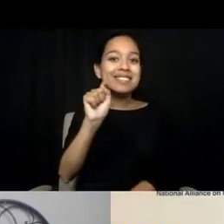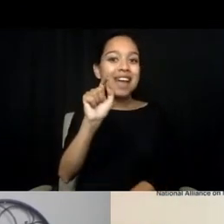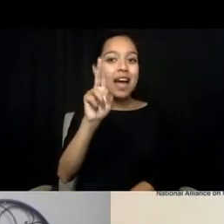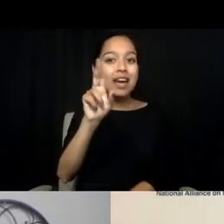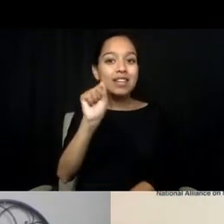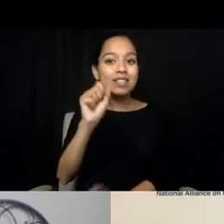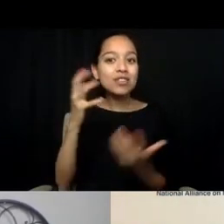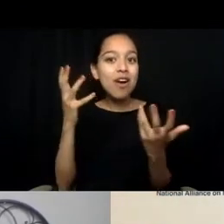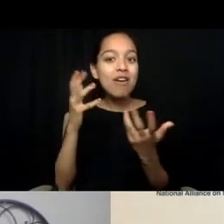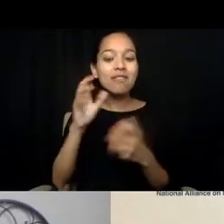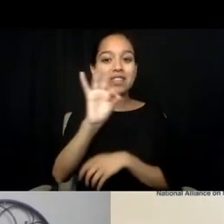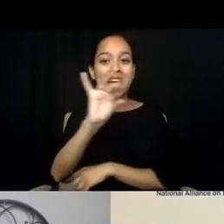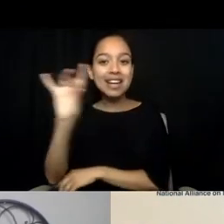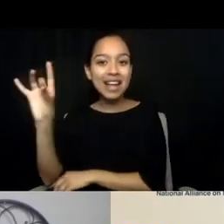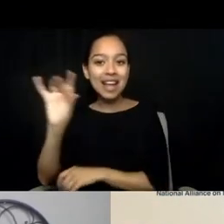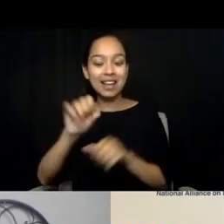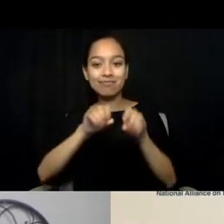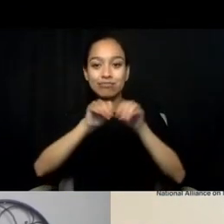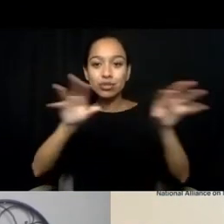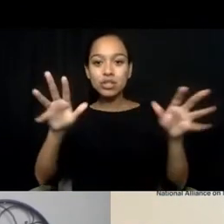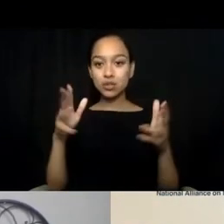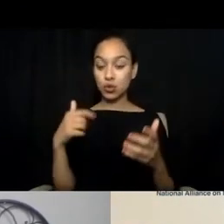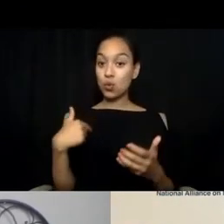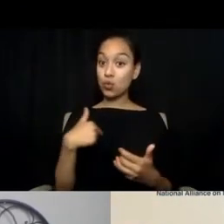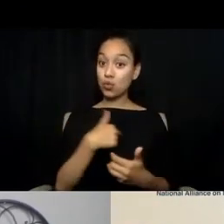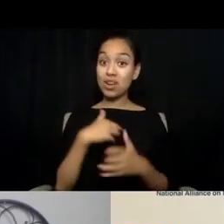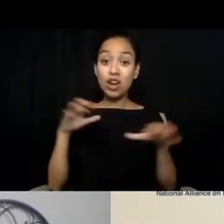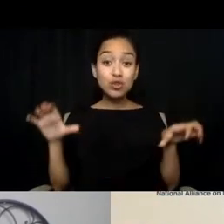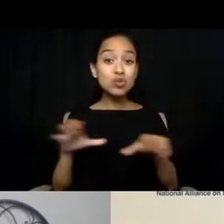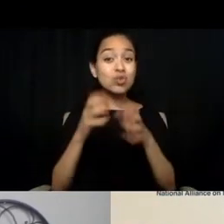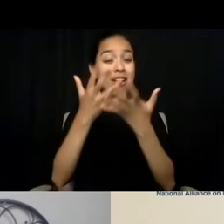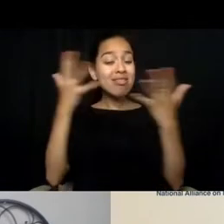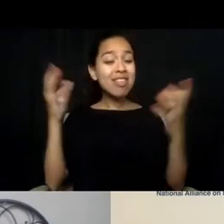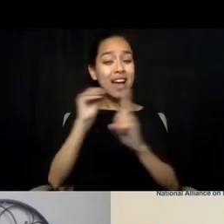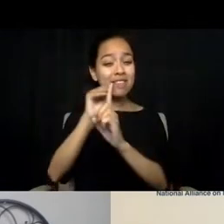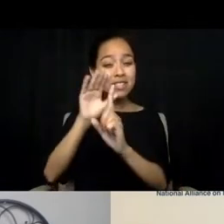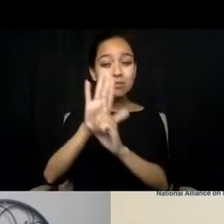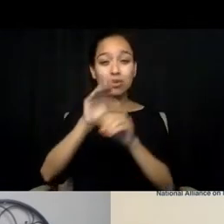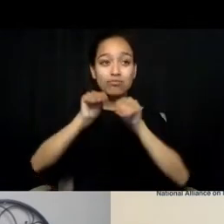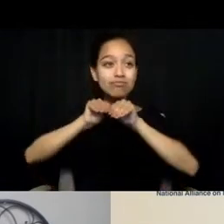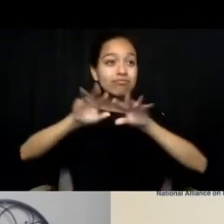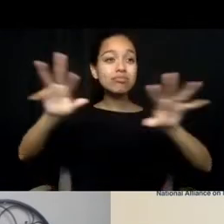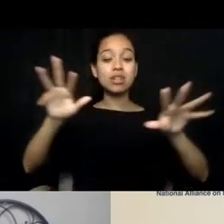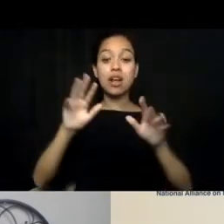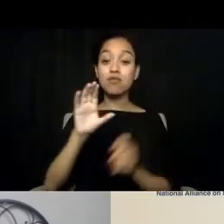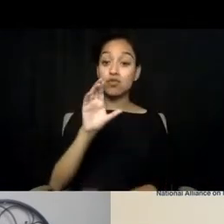so we're doing a great deal of exposure in terms of crisis response in 988.